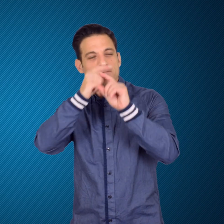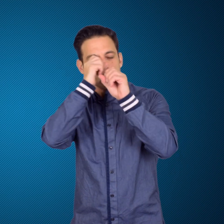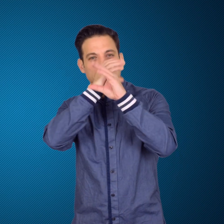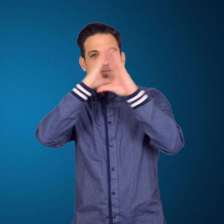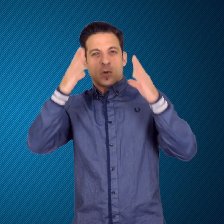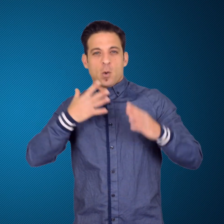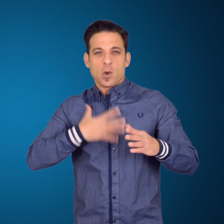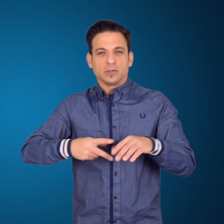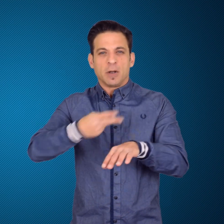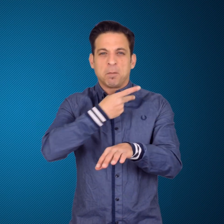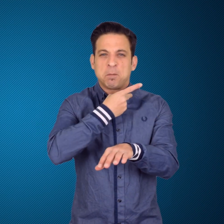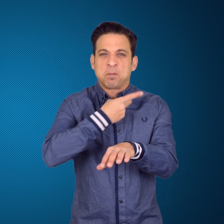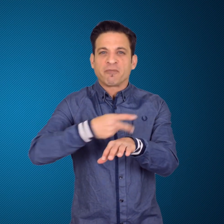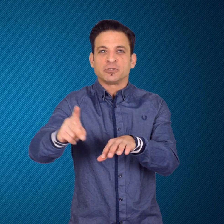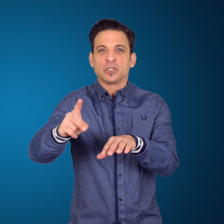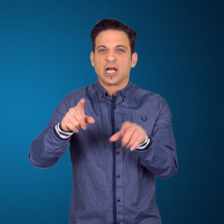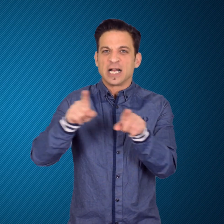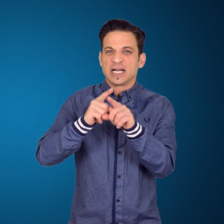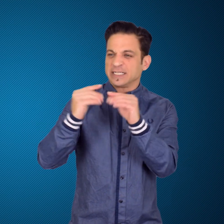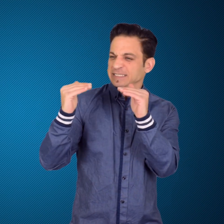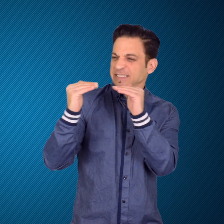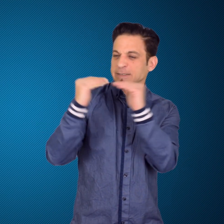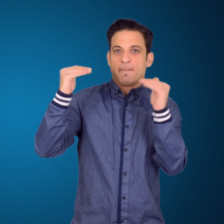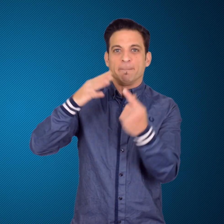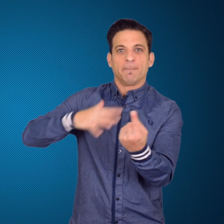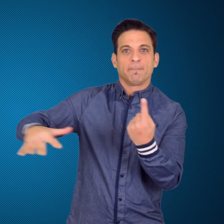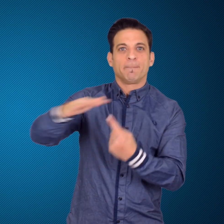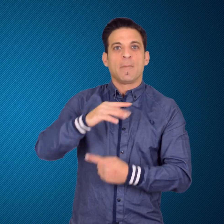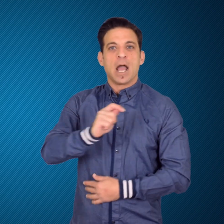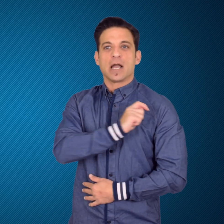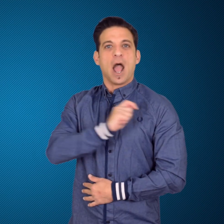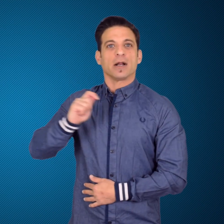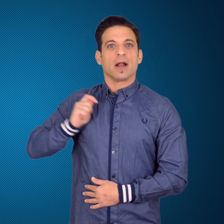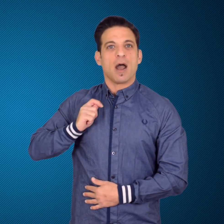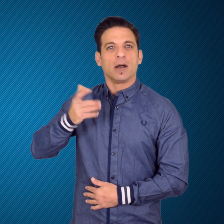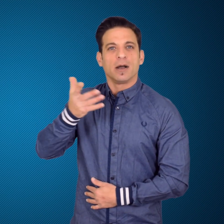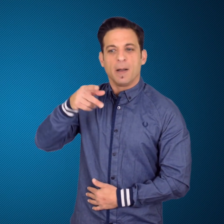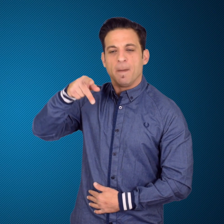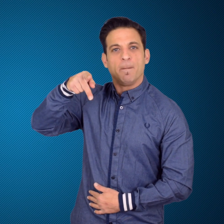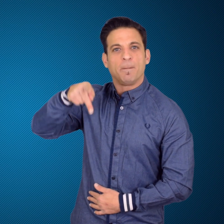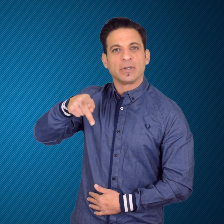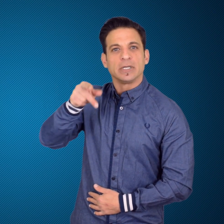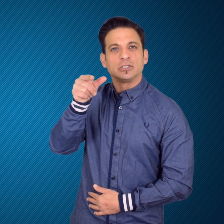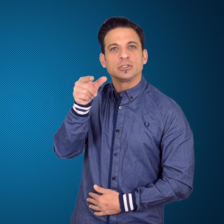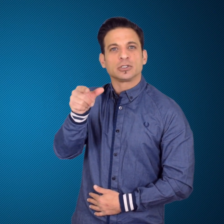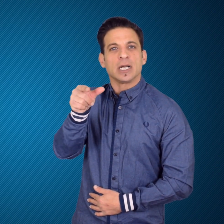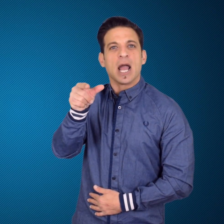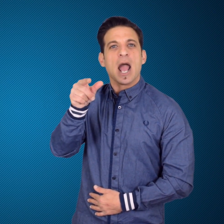and join paid ranks with the Professional Golfers of Kenya (PGK)